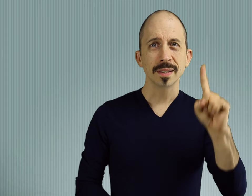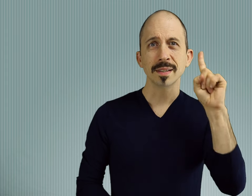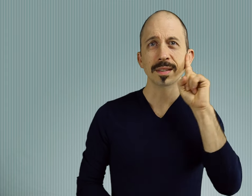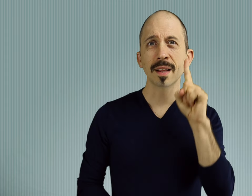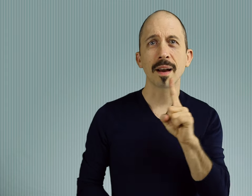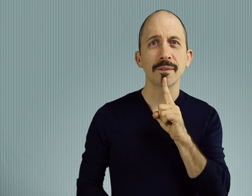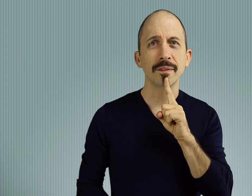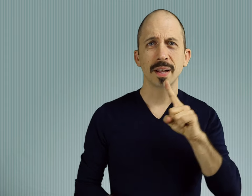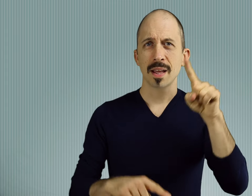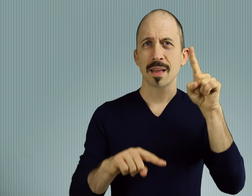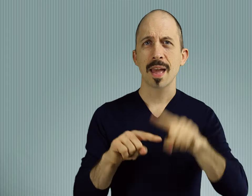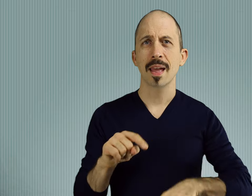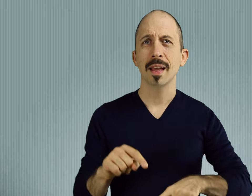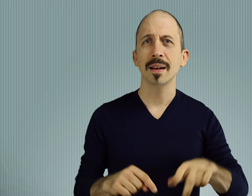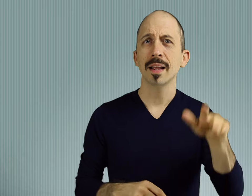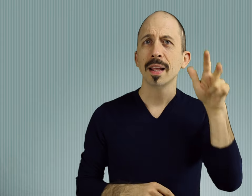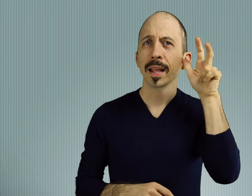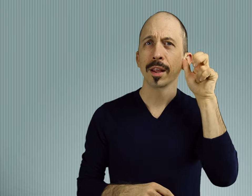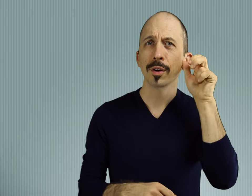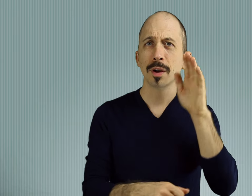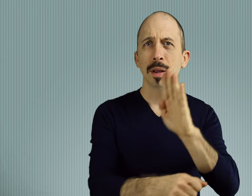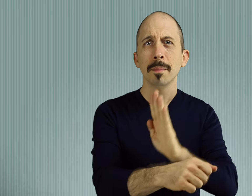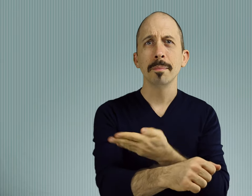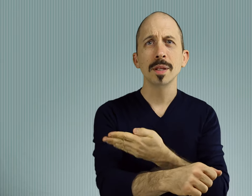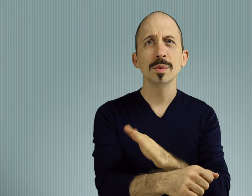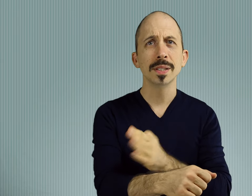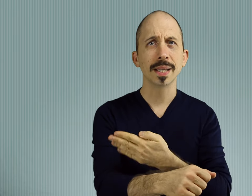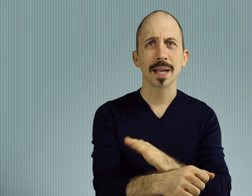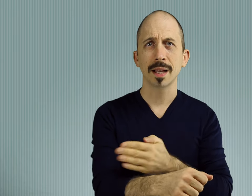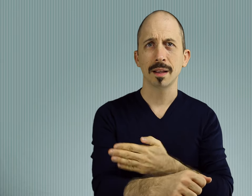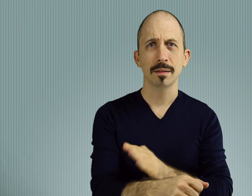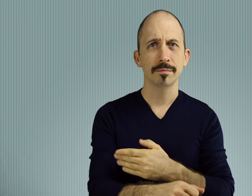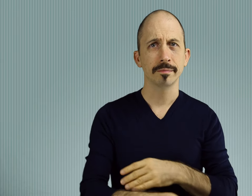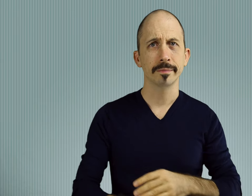Deaf can't hear music.